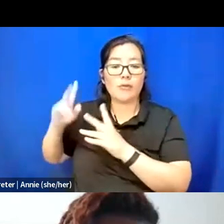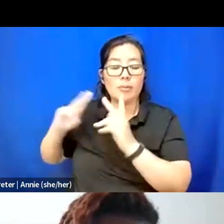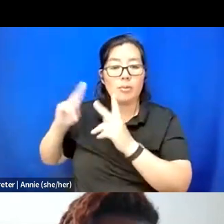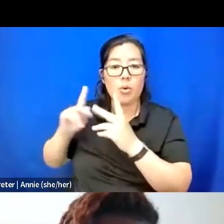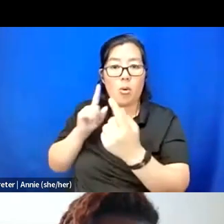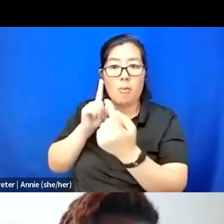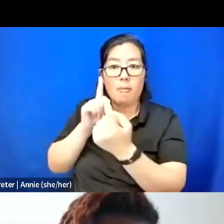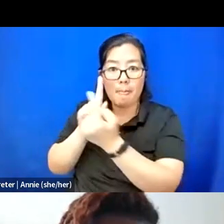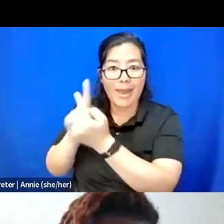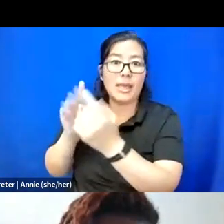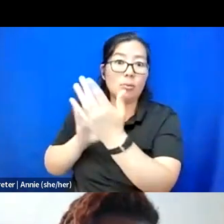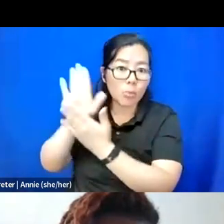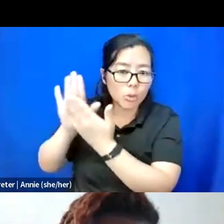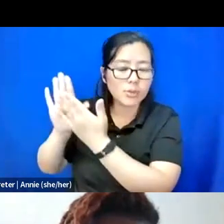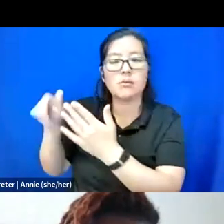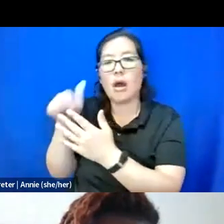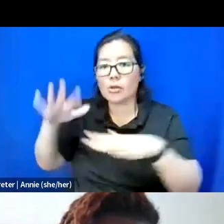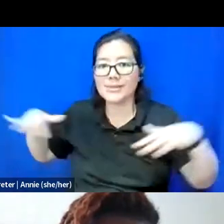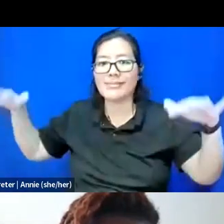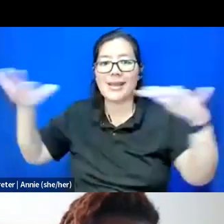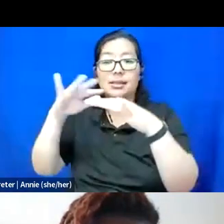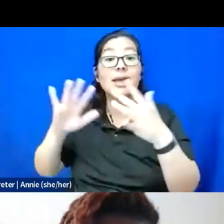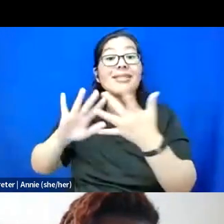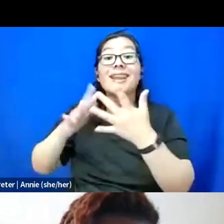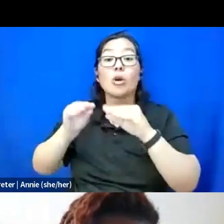in other spaces and then the network sort of grew from there.